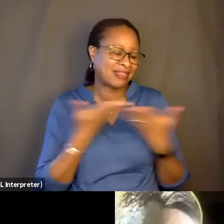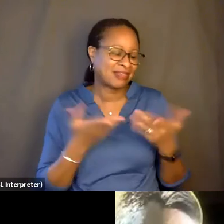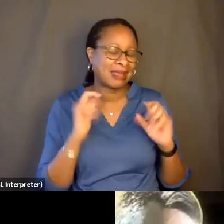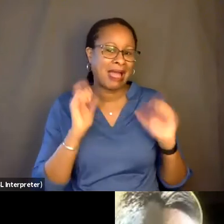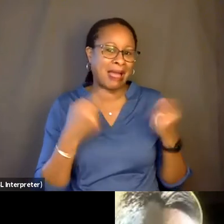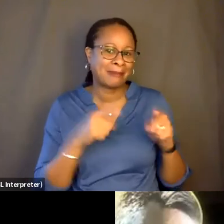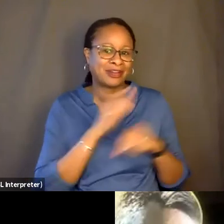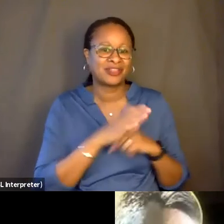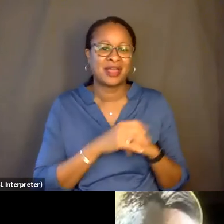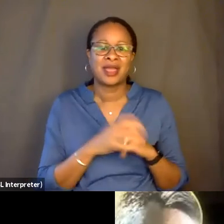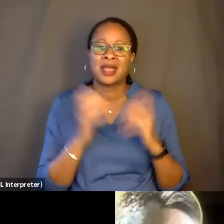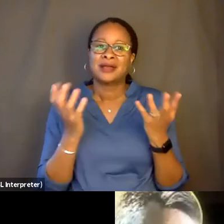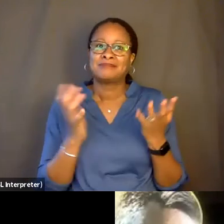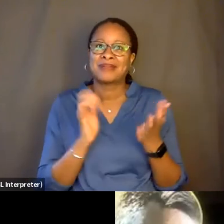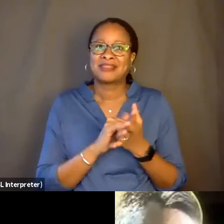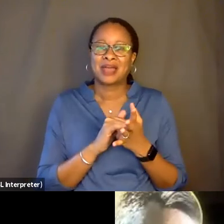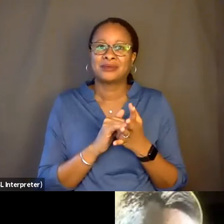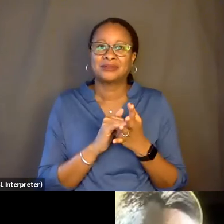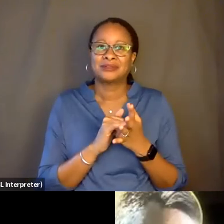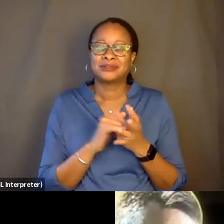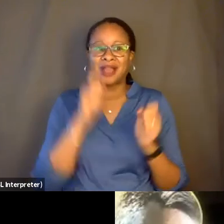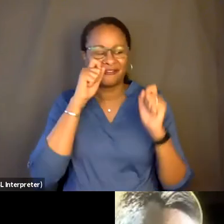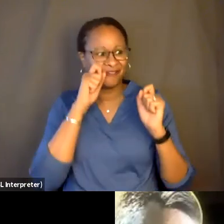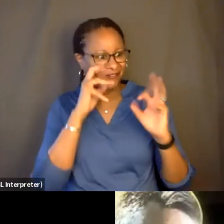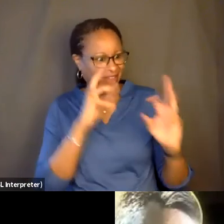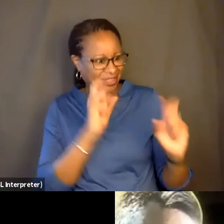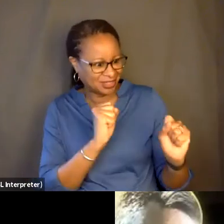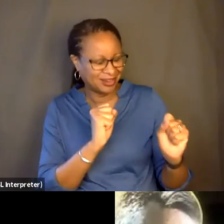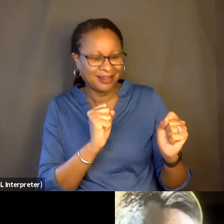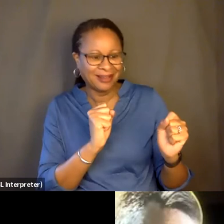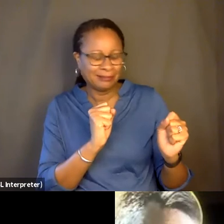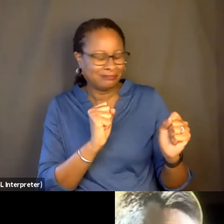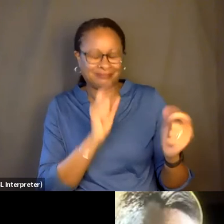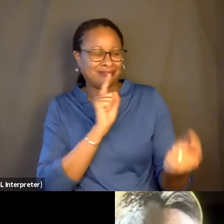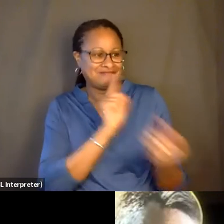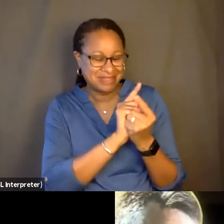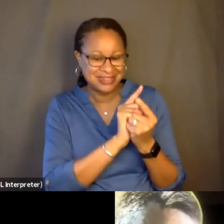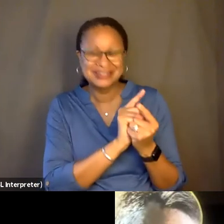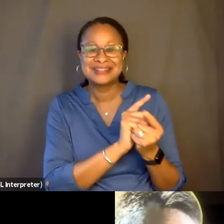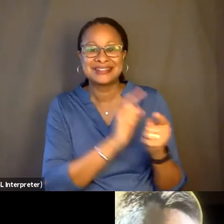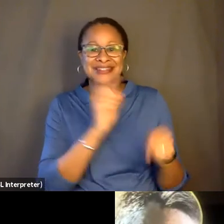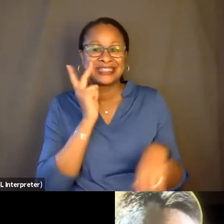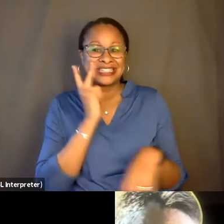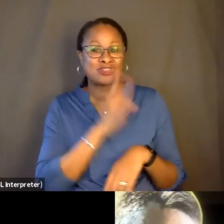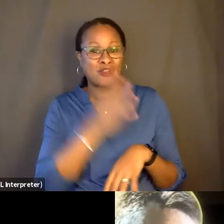But it was just-- it was such a fascinating, surreal kind of encounter. Because to see your father as a real person,